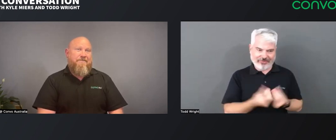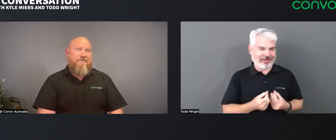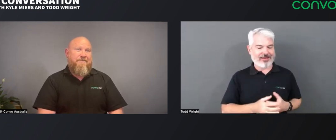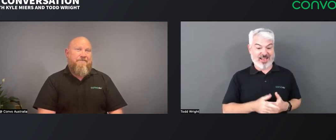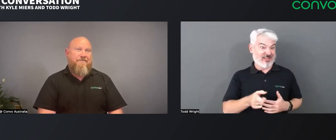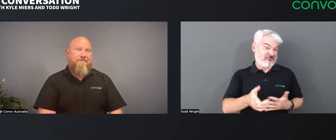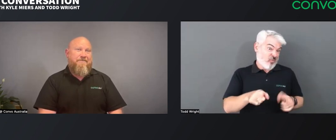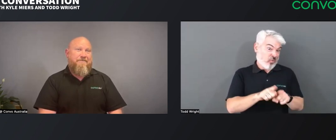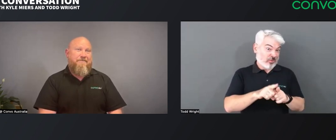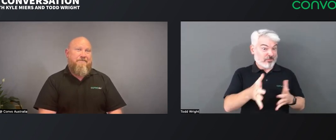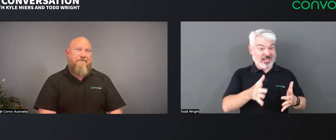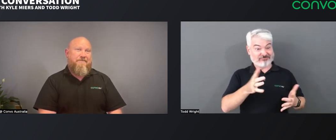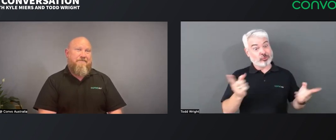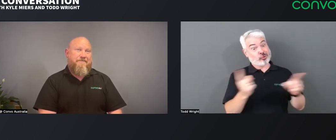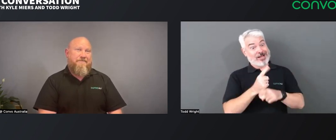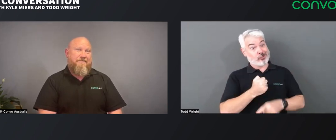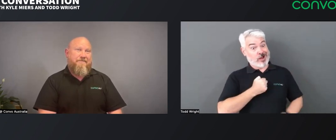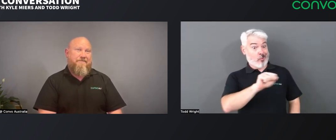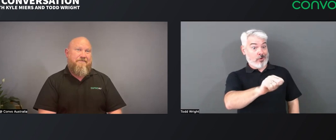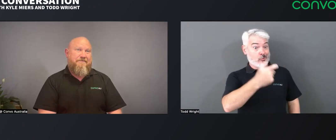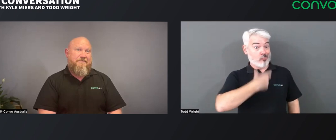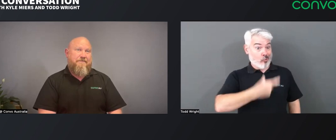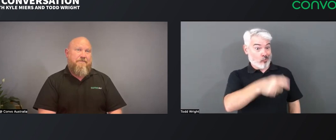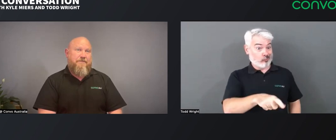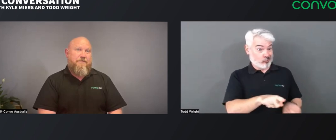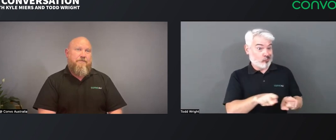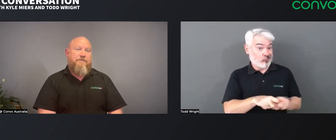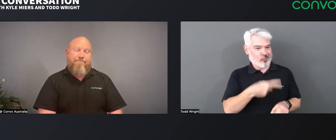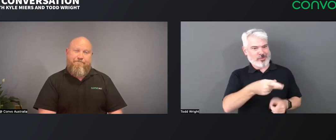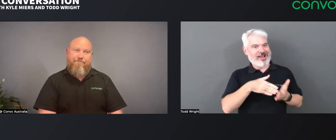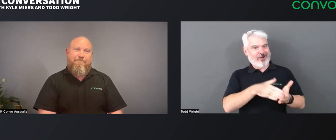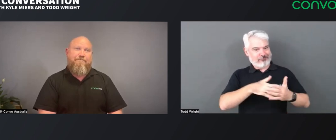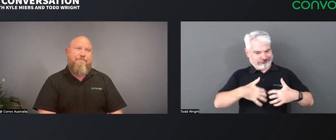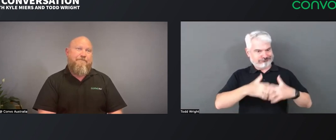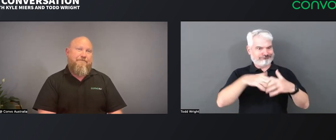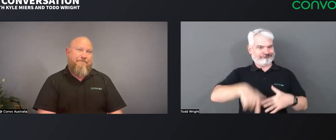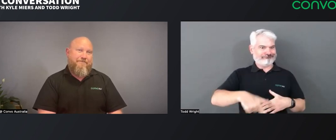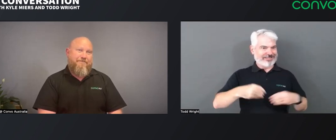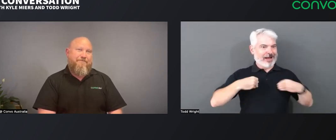still ongoing, we have a huge commitment to service. And we've changed our roles too, you and me,